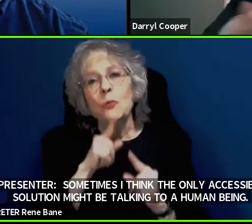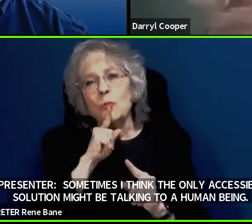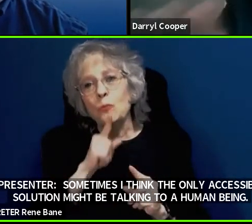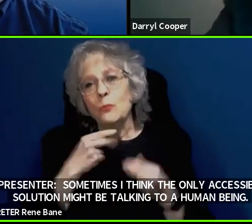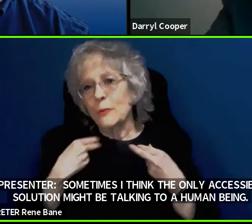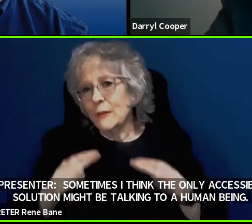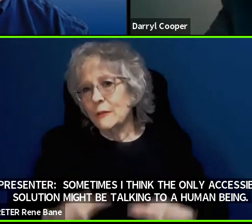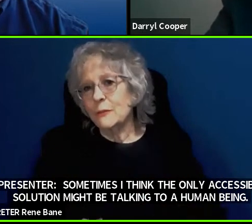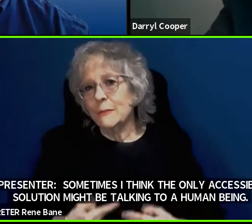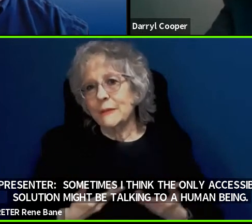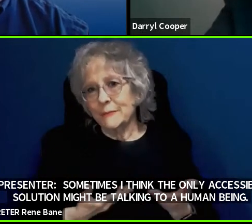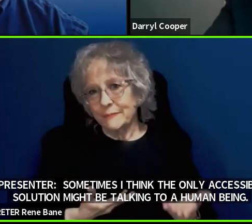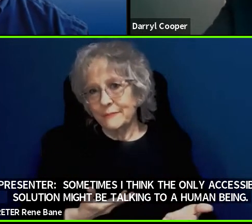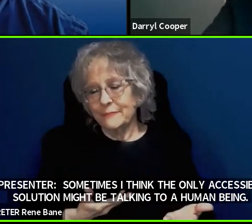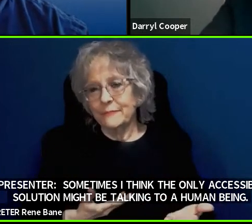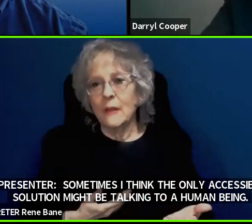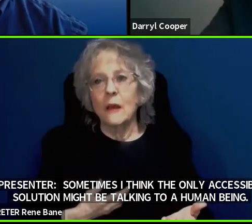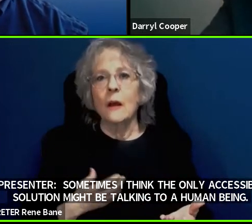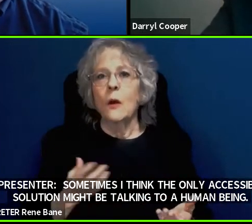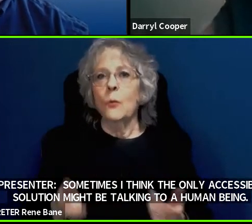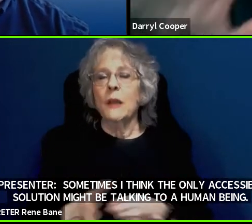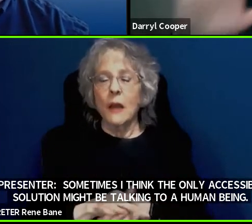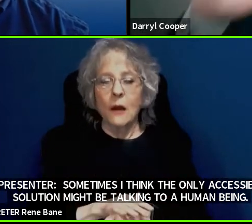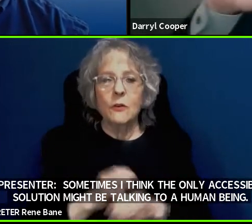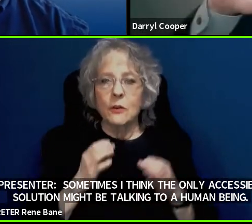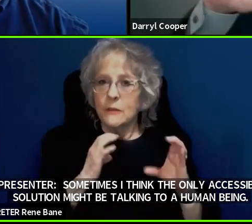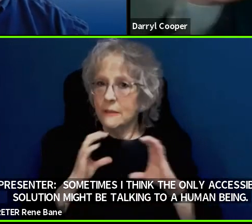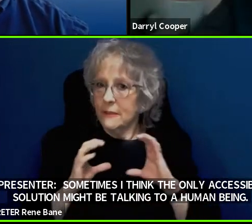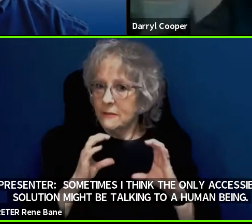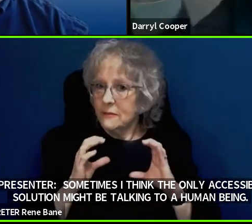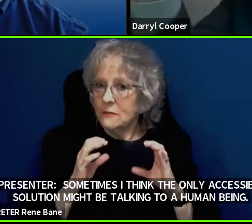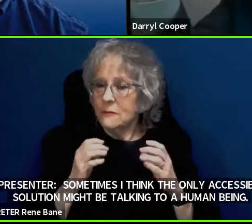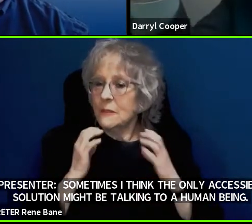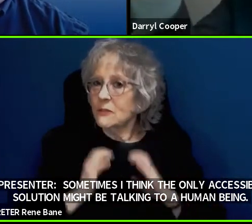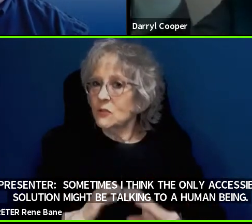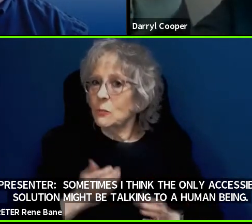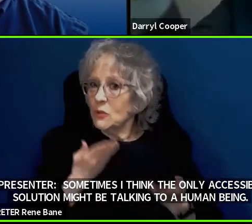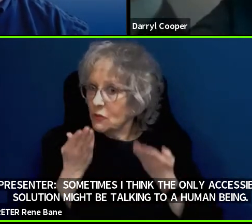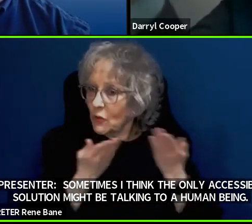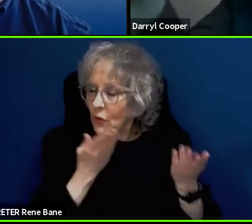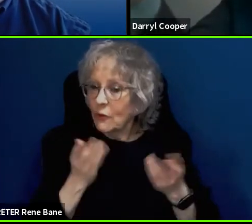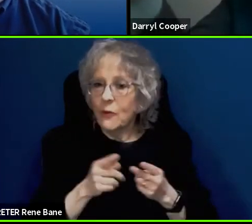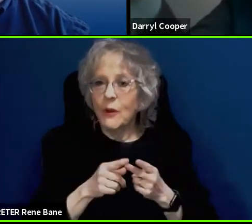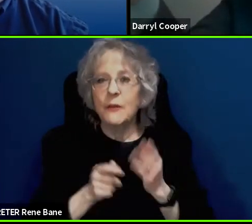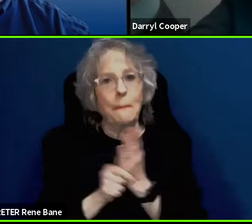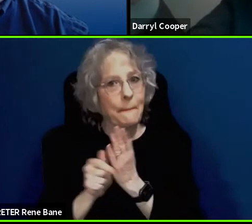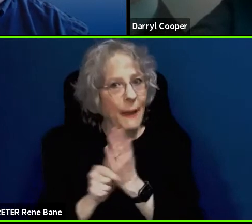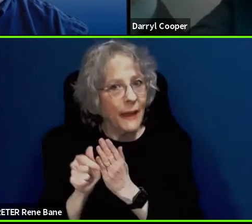customer service, manuals, information of websites that help you figure out how to use the phone,